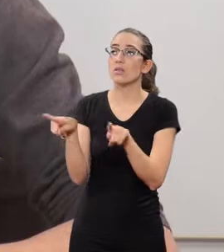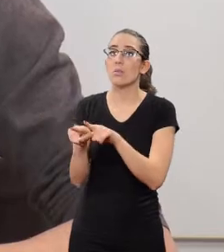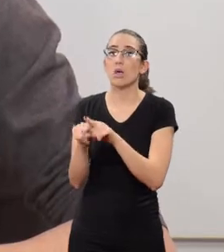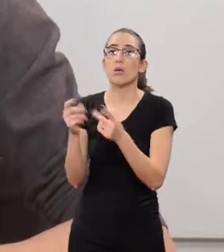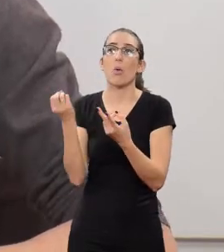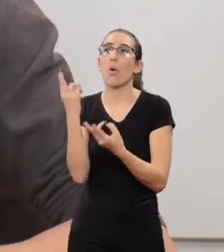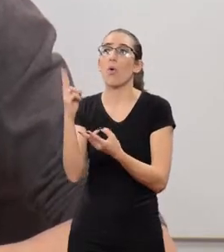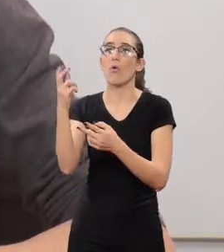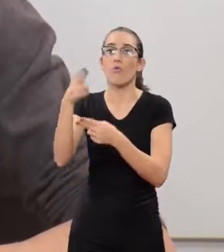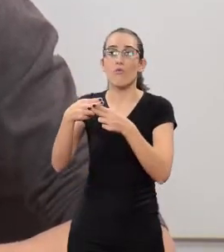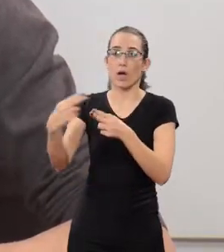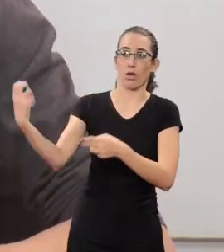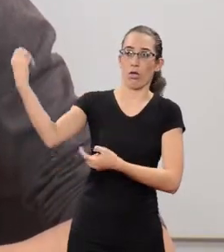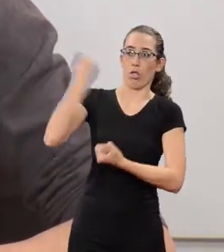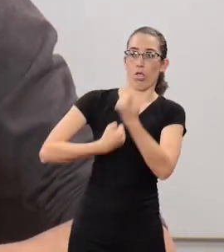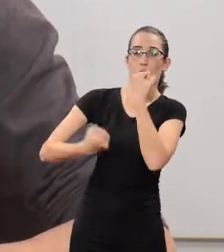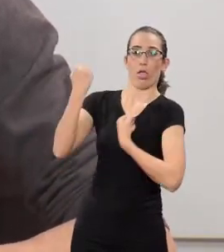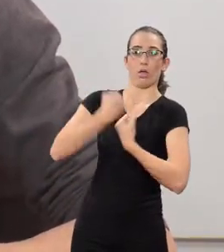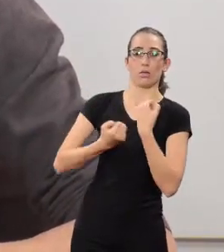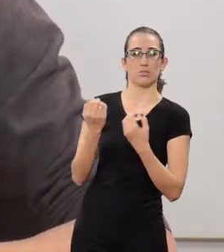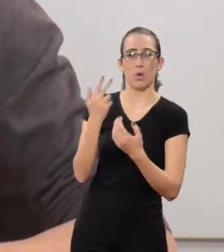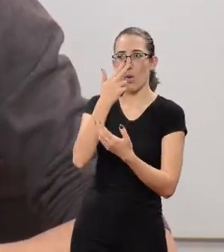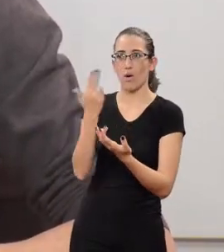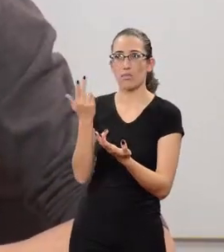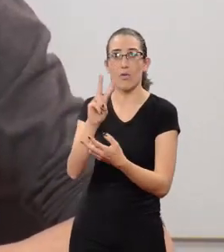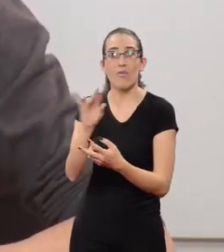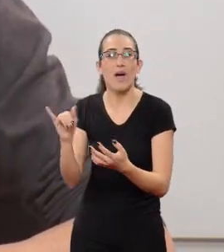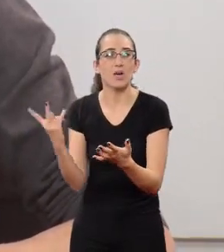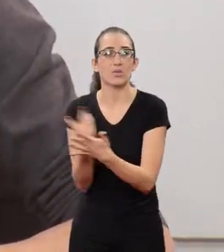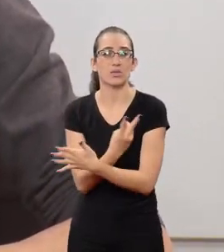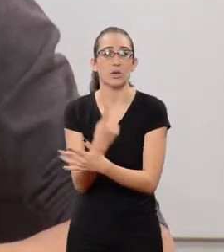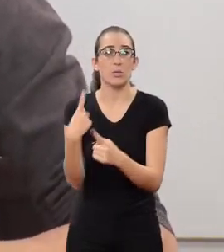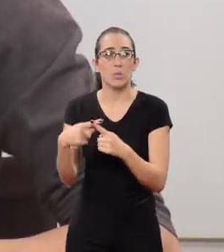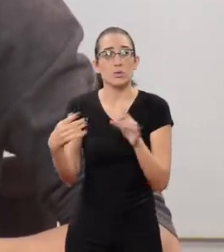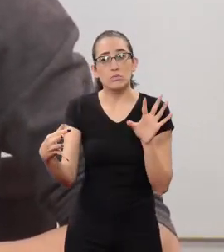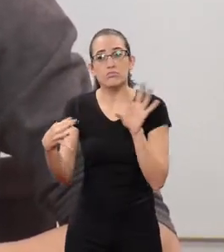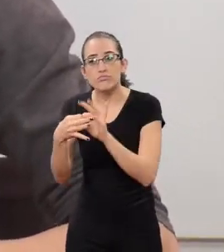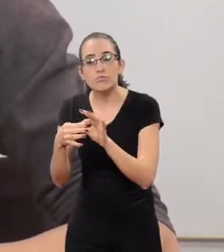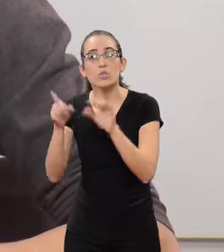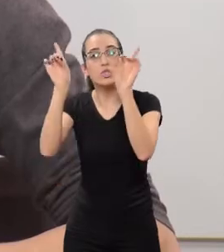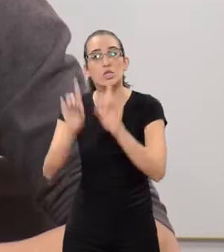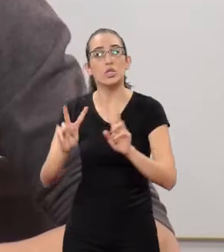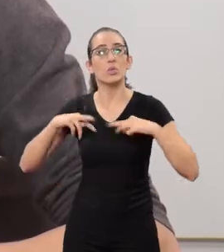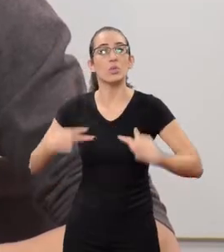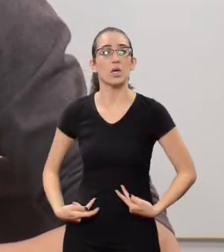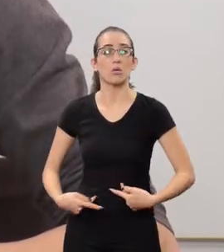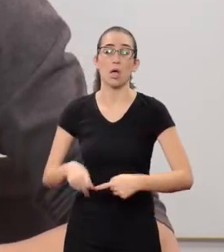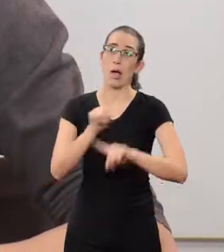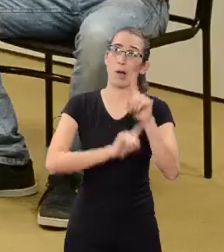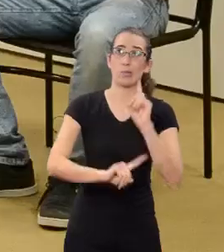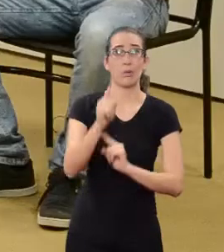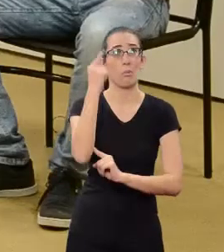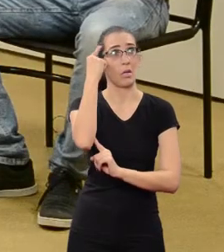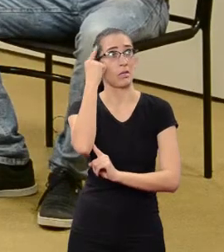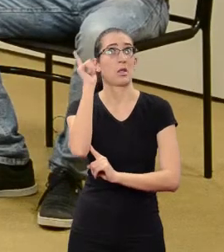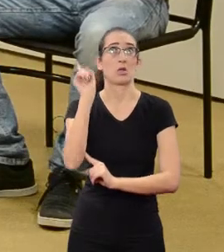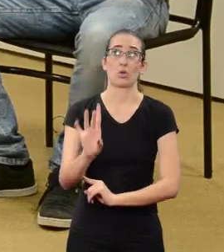just because of their sexual preference. People don't understand, this is something related to Human Rights. People don't think so, they think